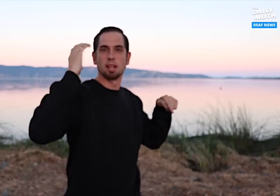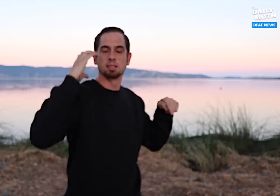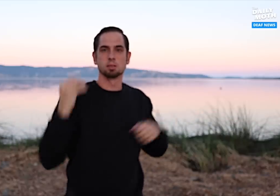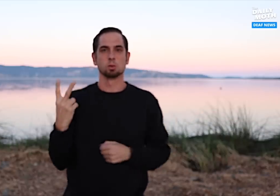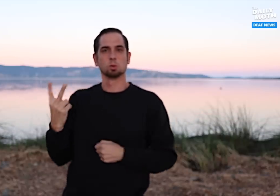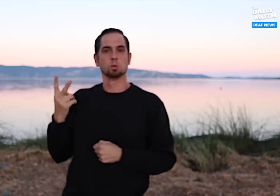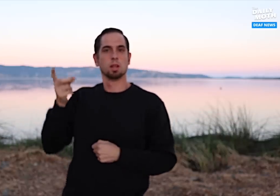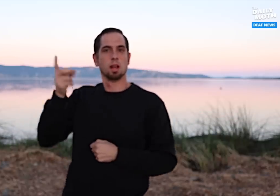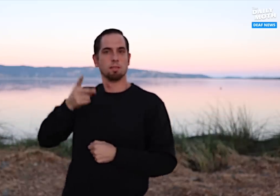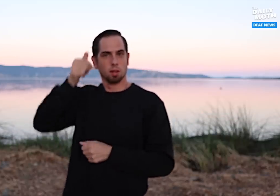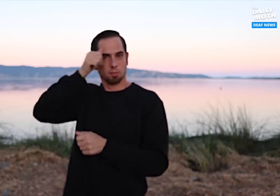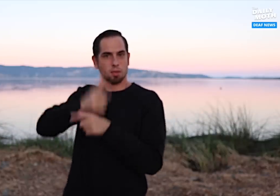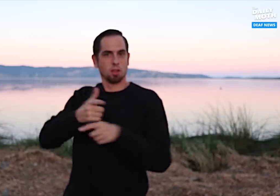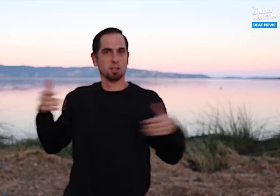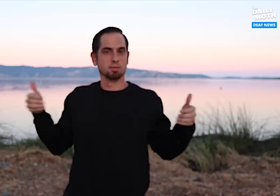and two half brothers.